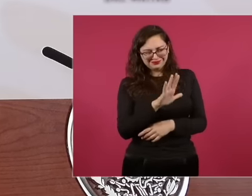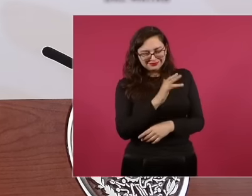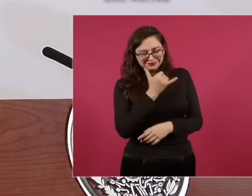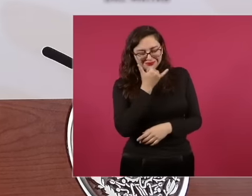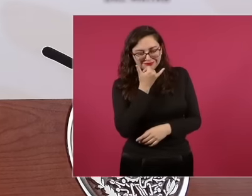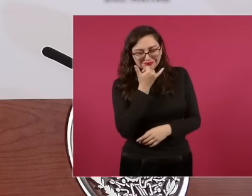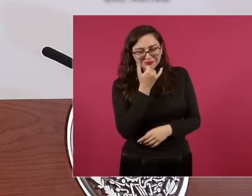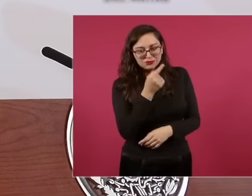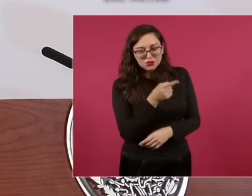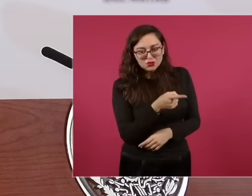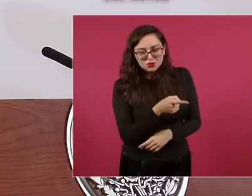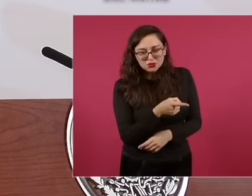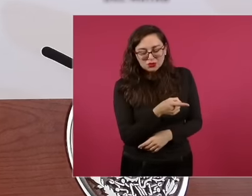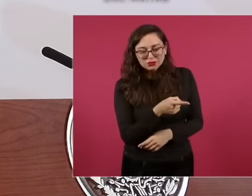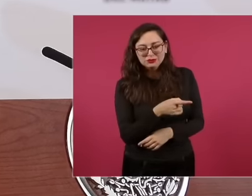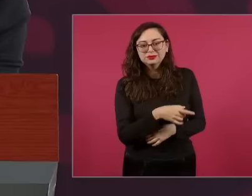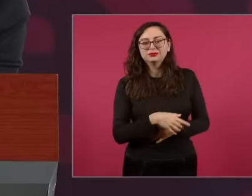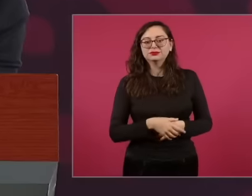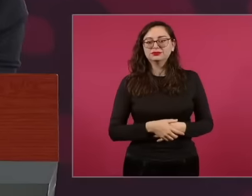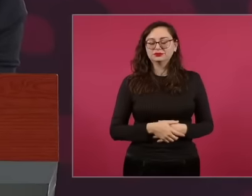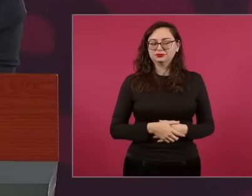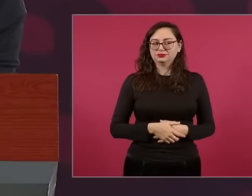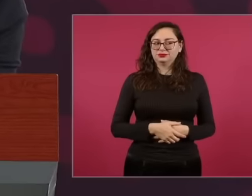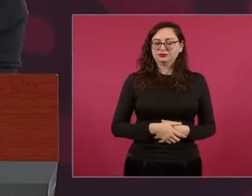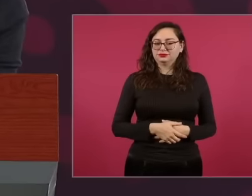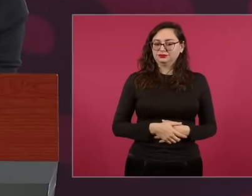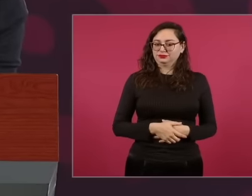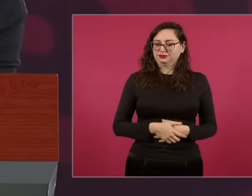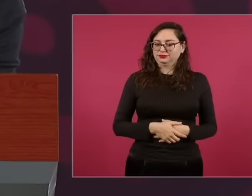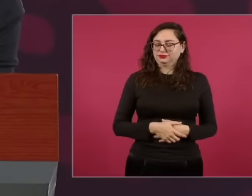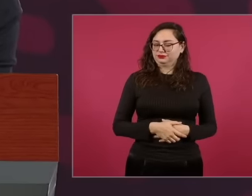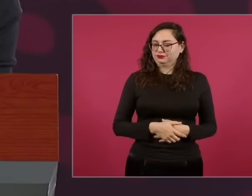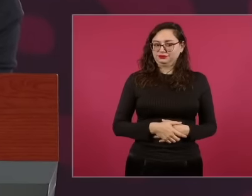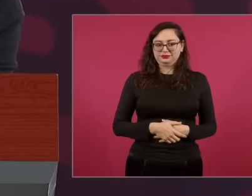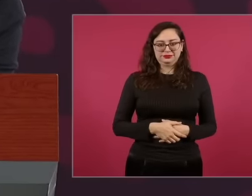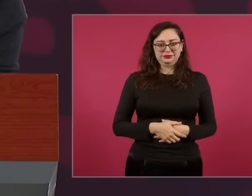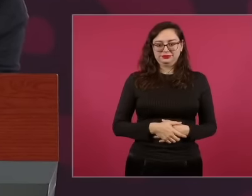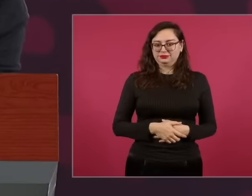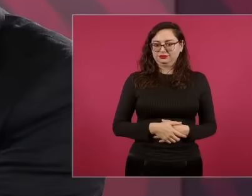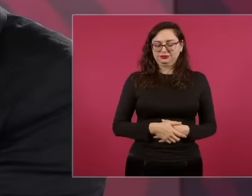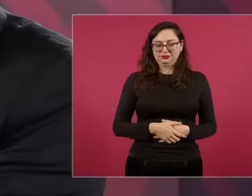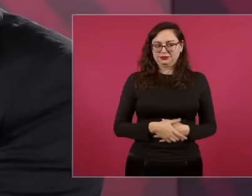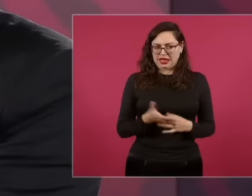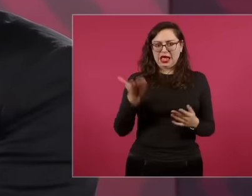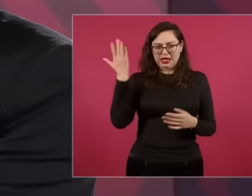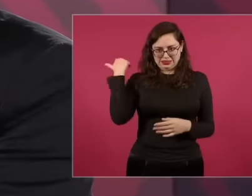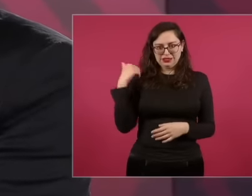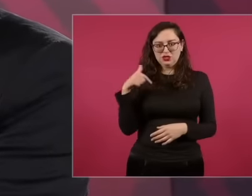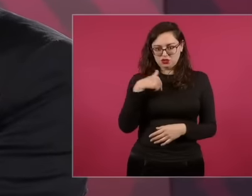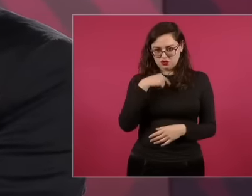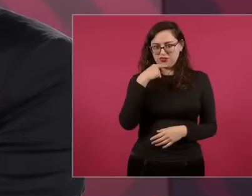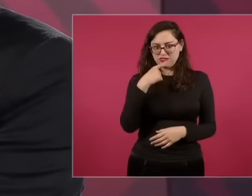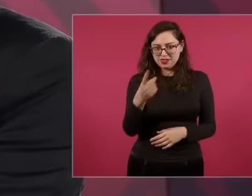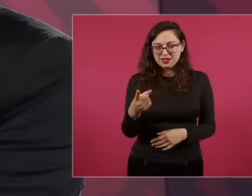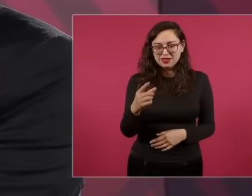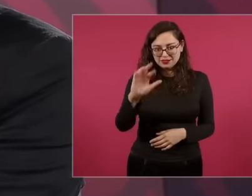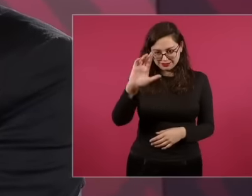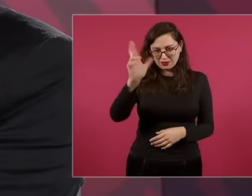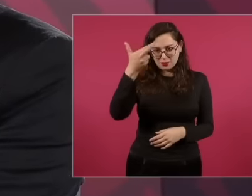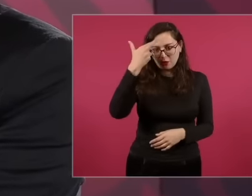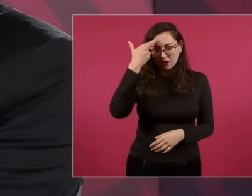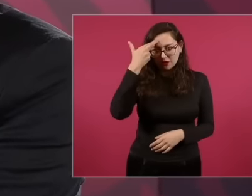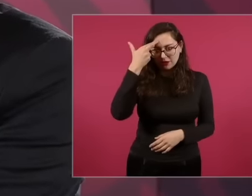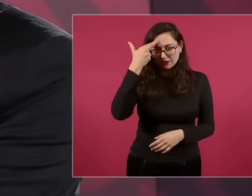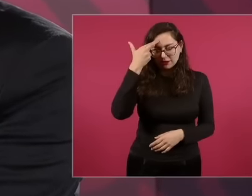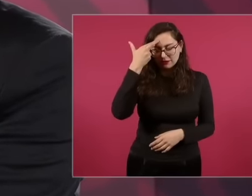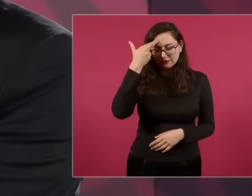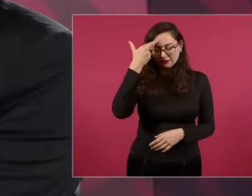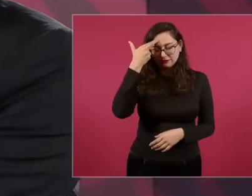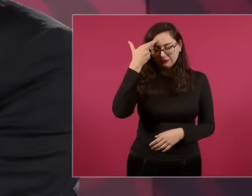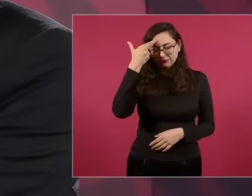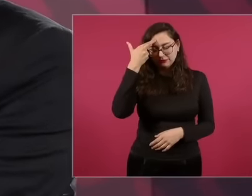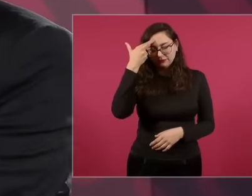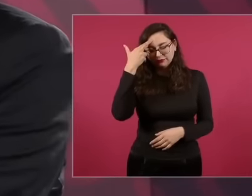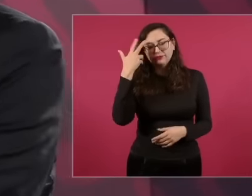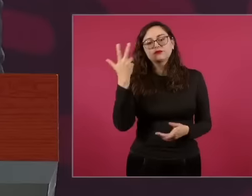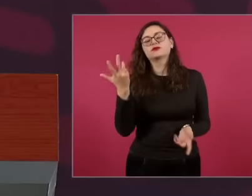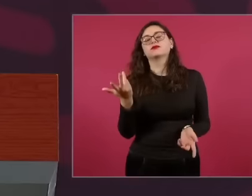that we have even talked about here but it doesn't hurt to remember that he is in the times Here is